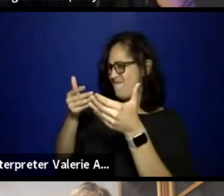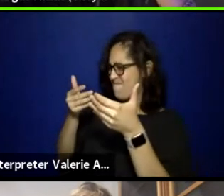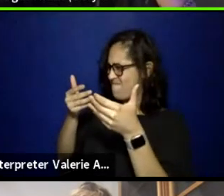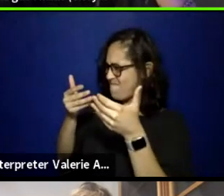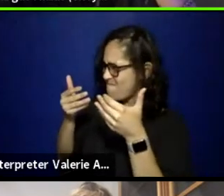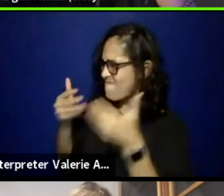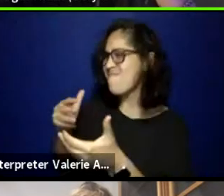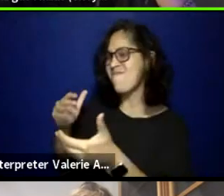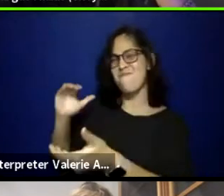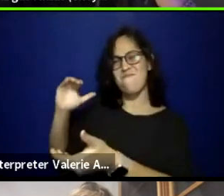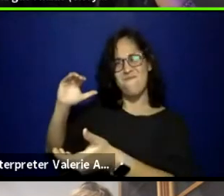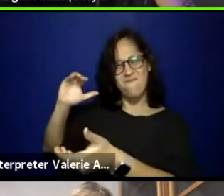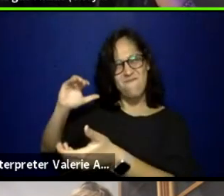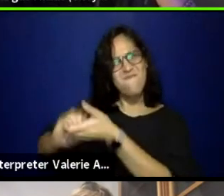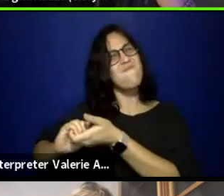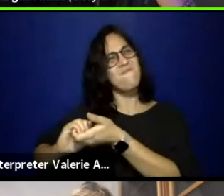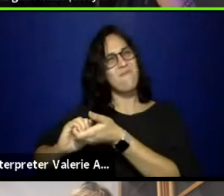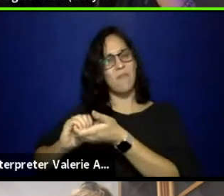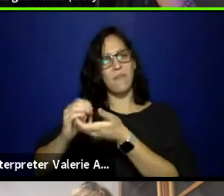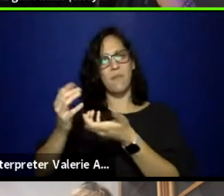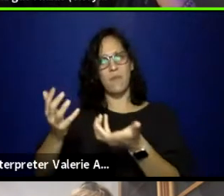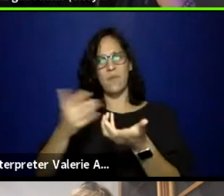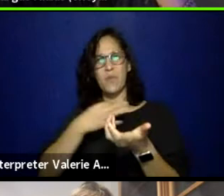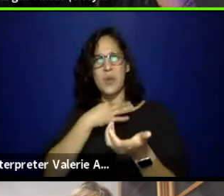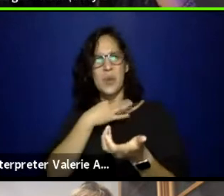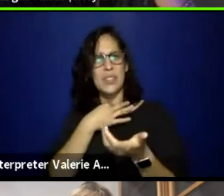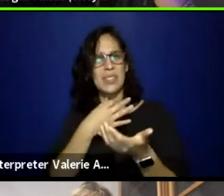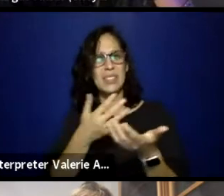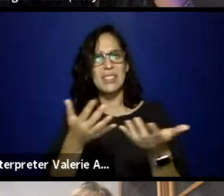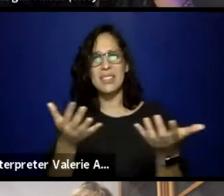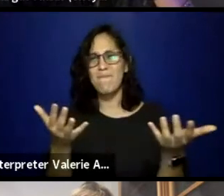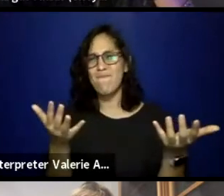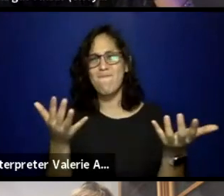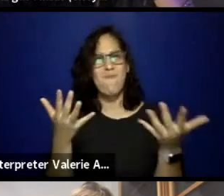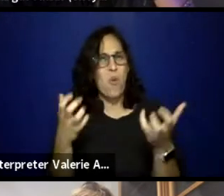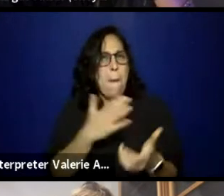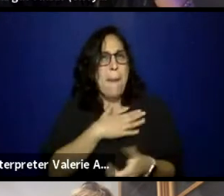because you wanted your company to grow